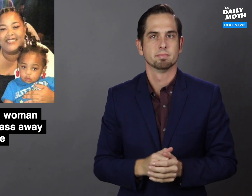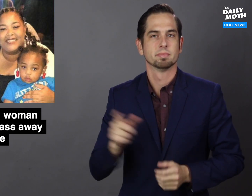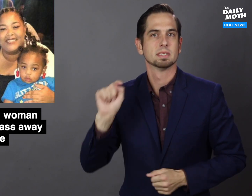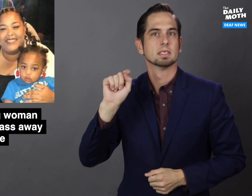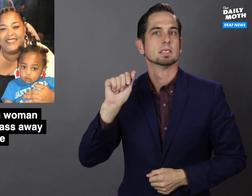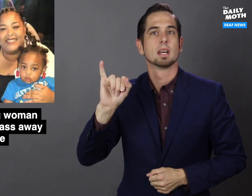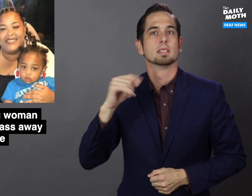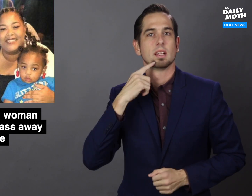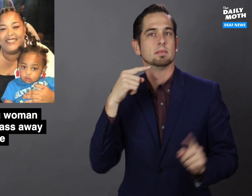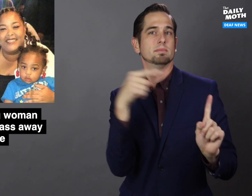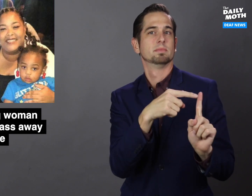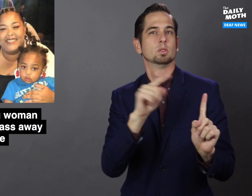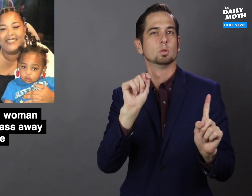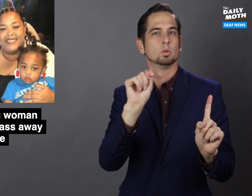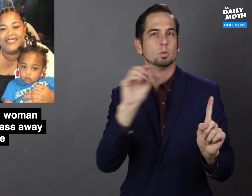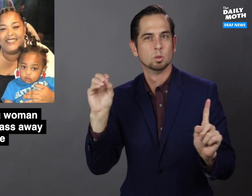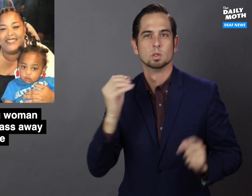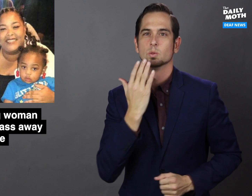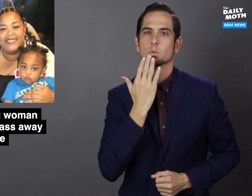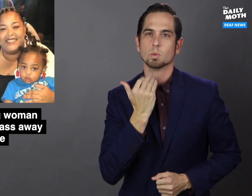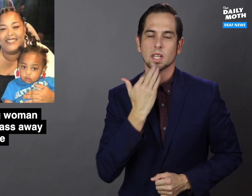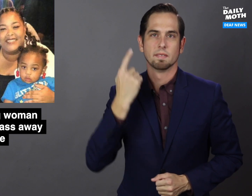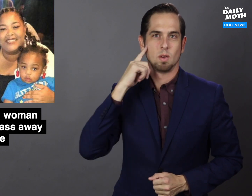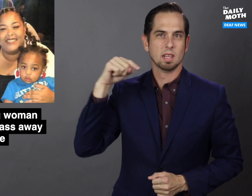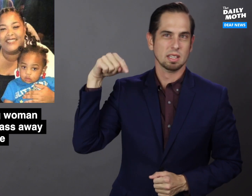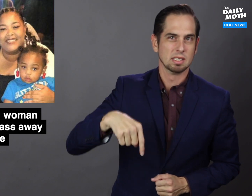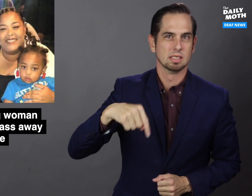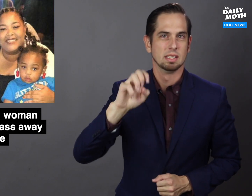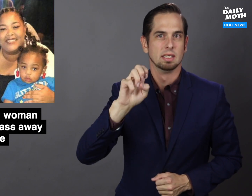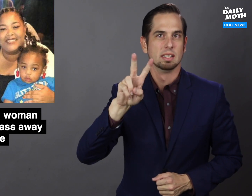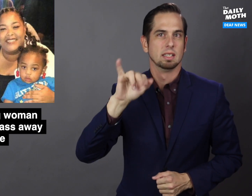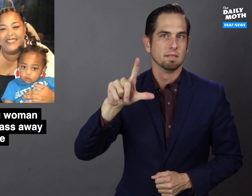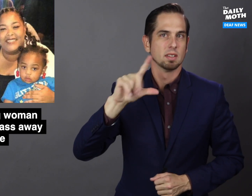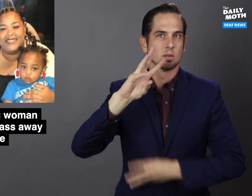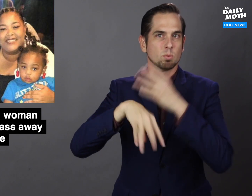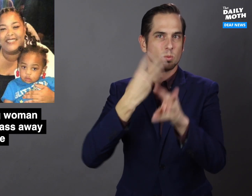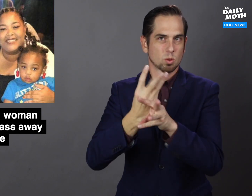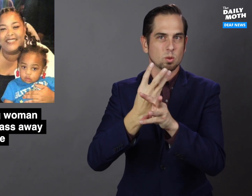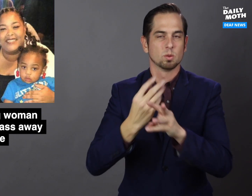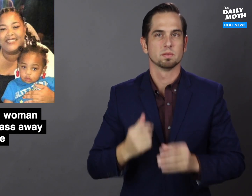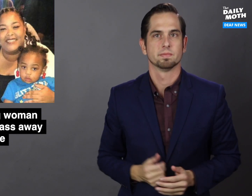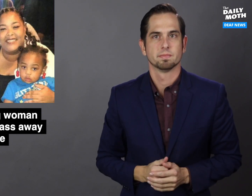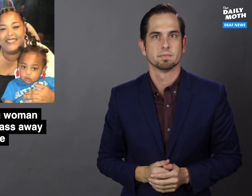Tai said she was "too sweet for this evil world."